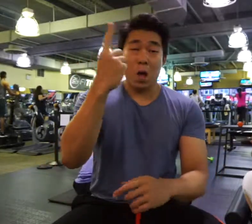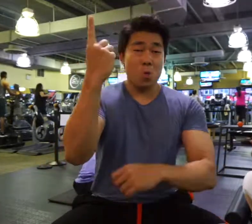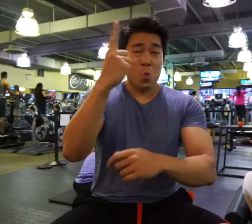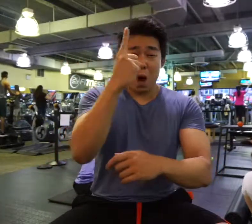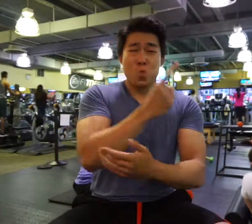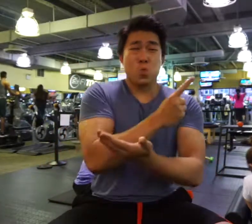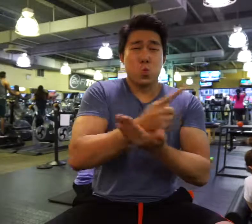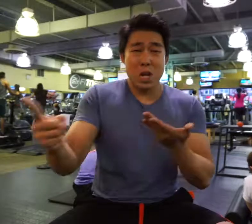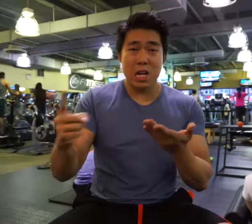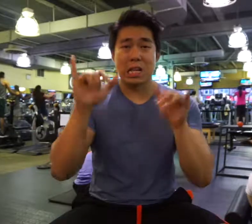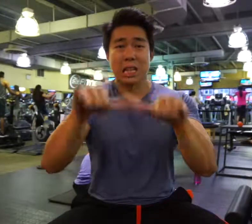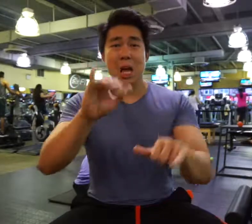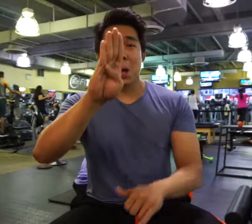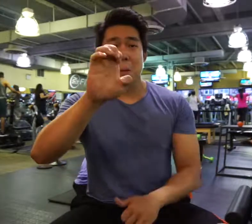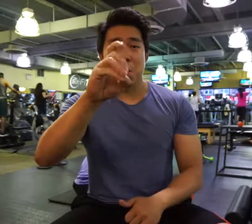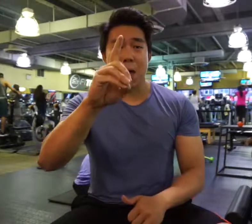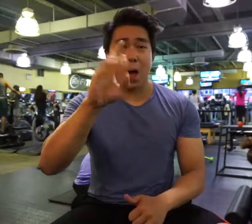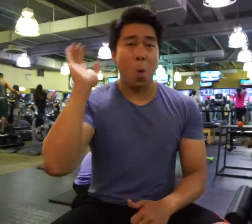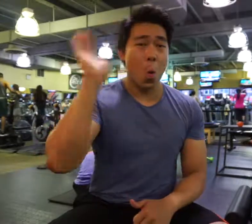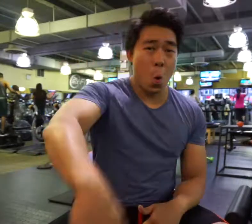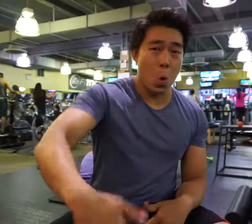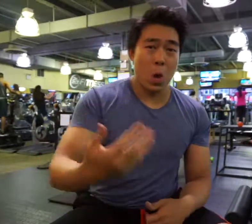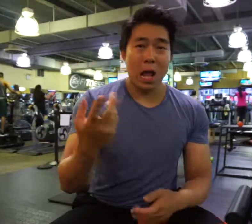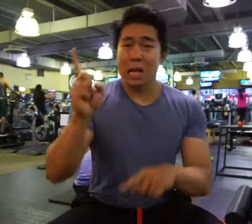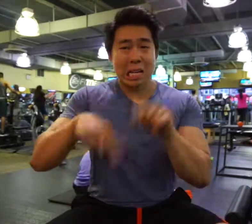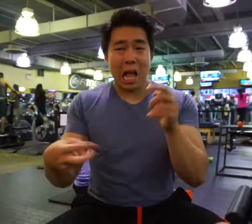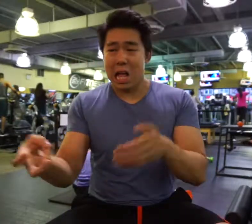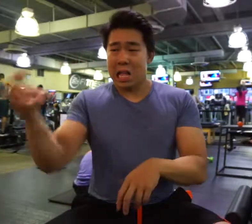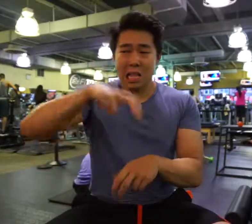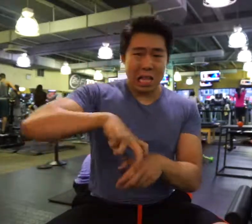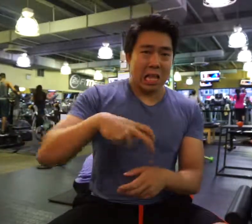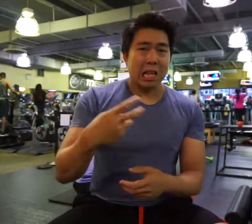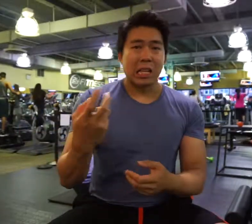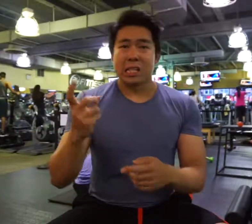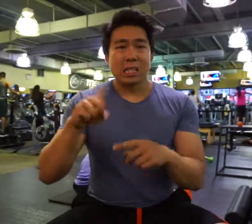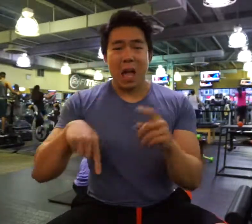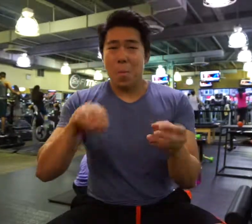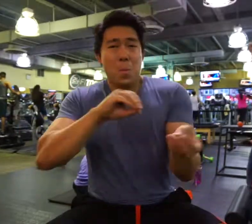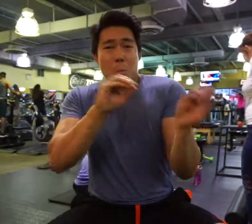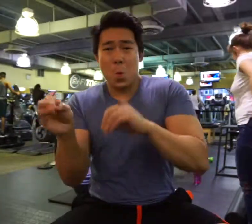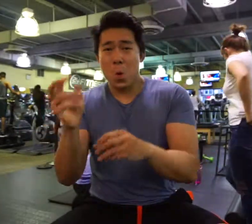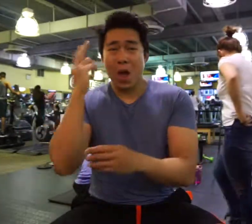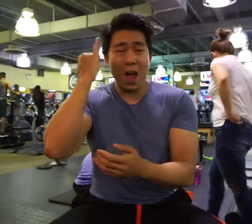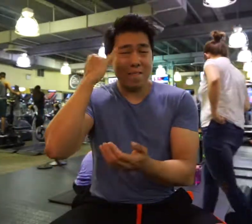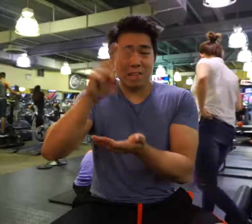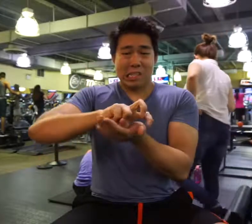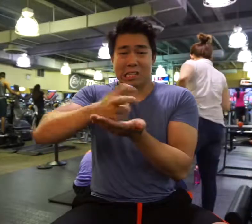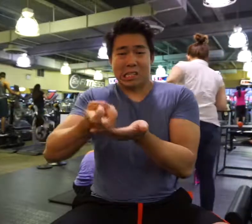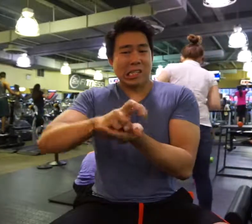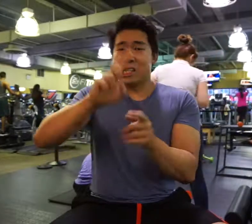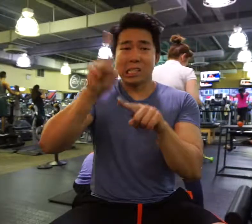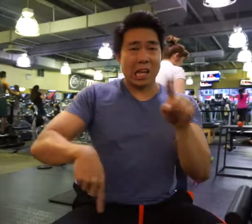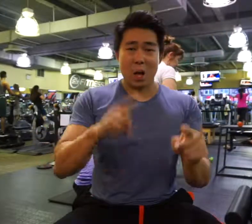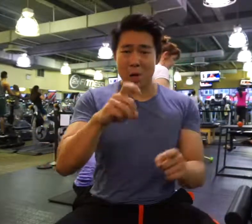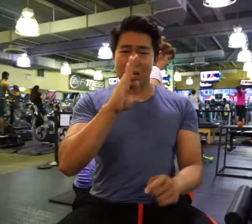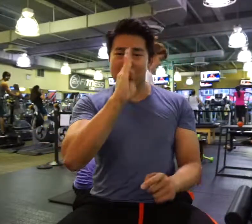When it happened, I was stuck on the bed for one whole week. I couldn't even stand up at all, let alone make a little movement at all.